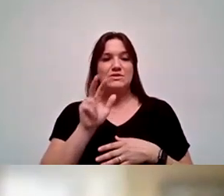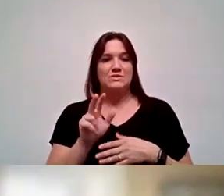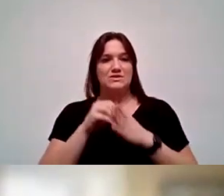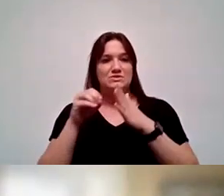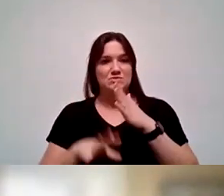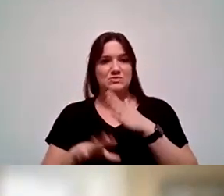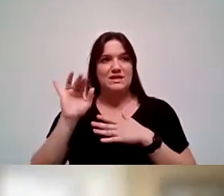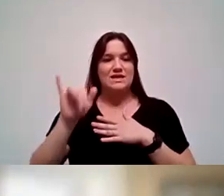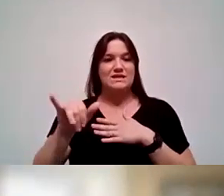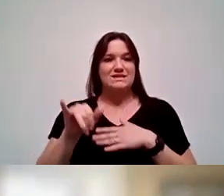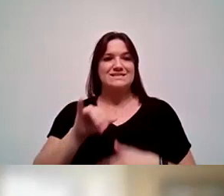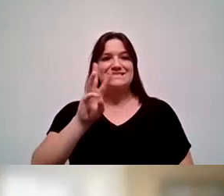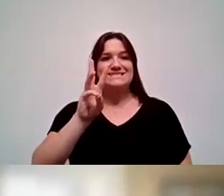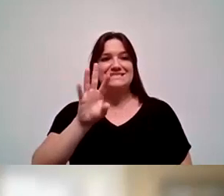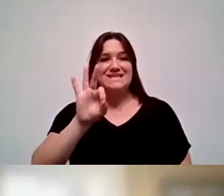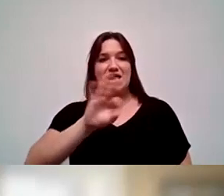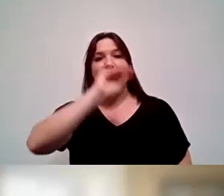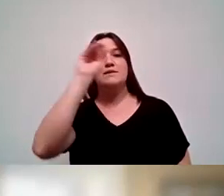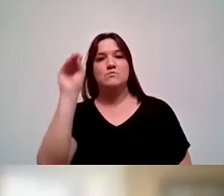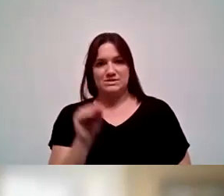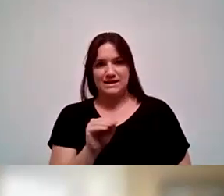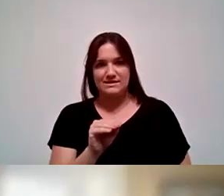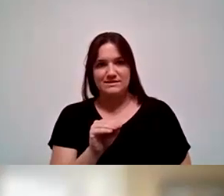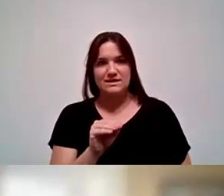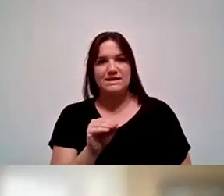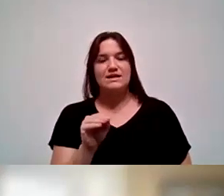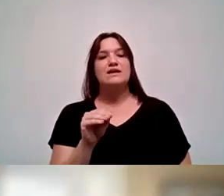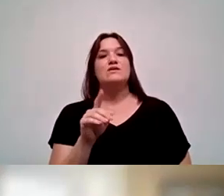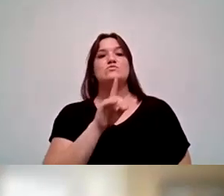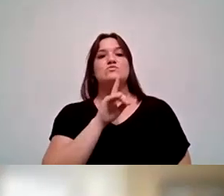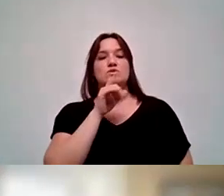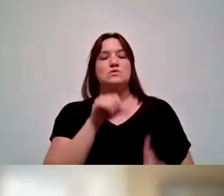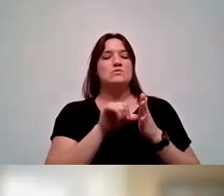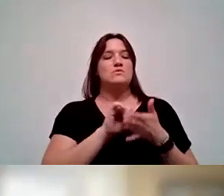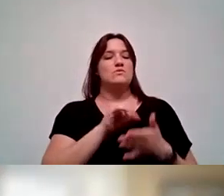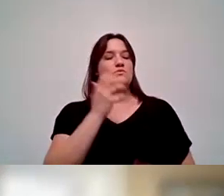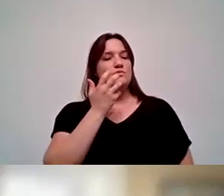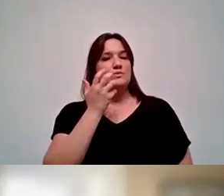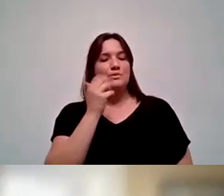which puts them at 69%. Very impressive for Madera.